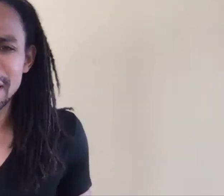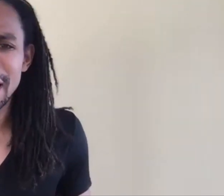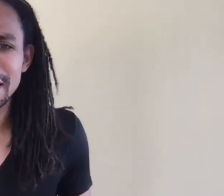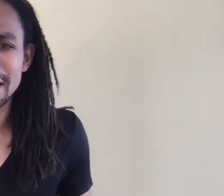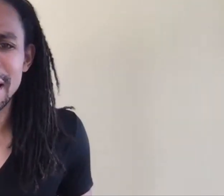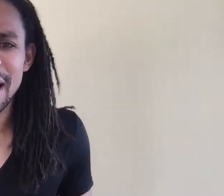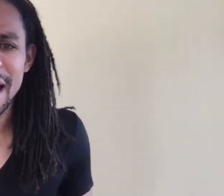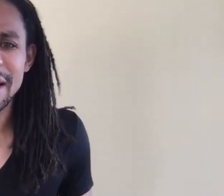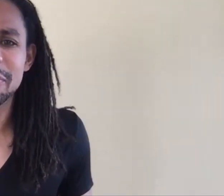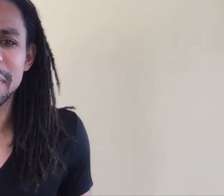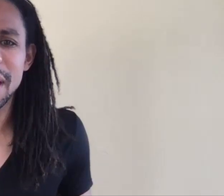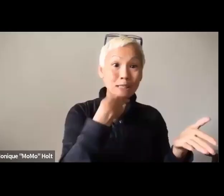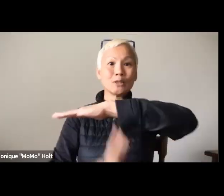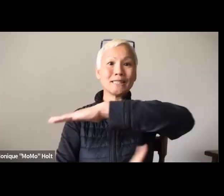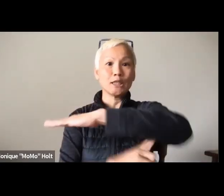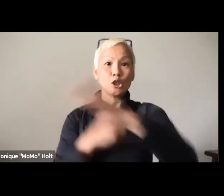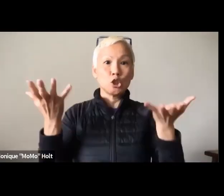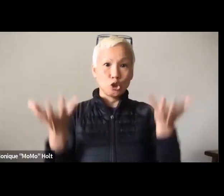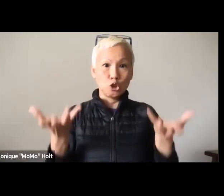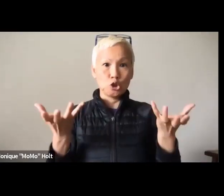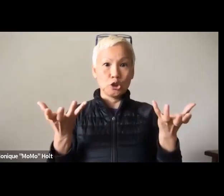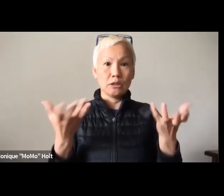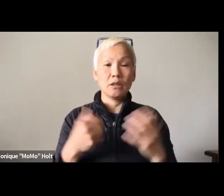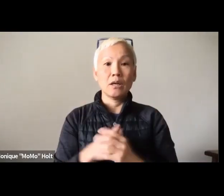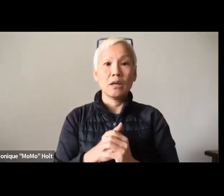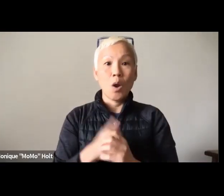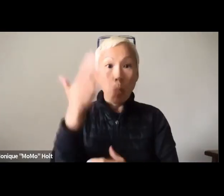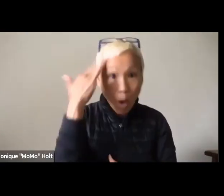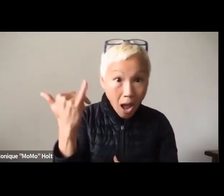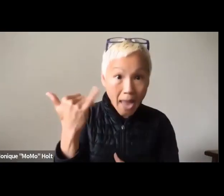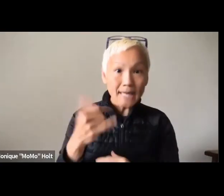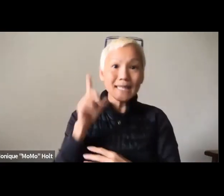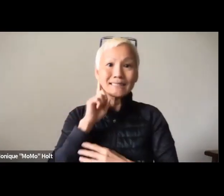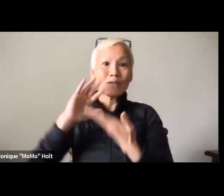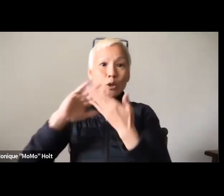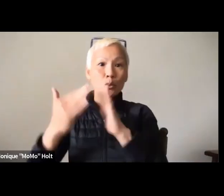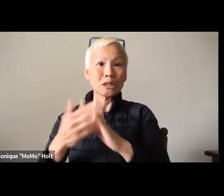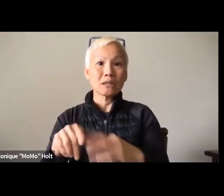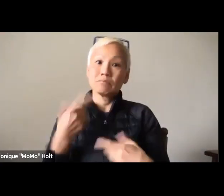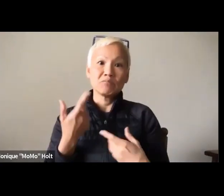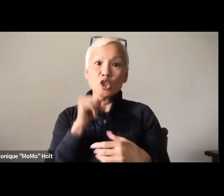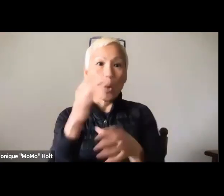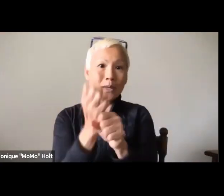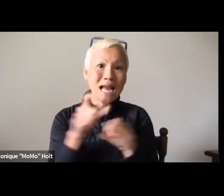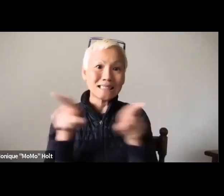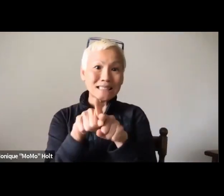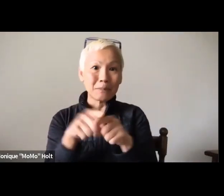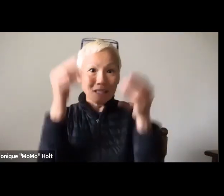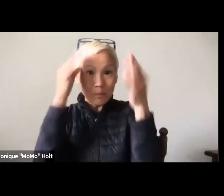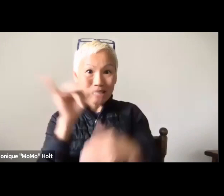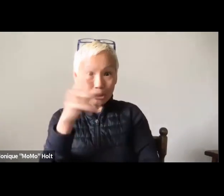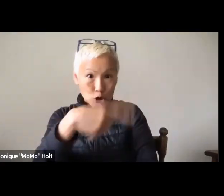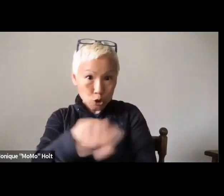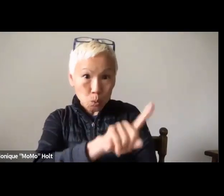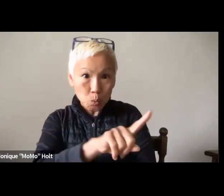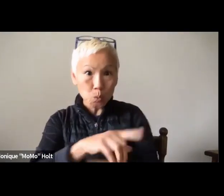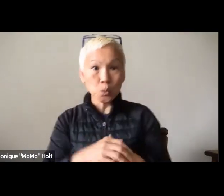And I realize that I have become part of a bridge between these two worlds because in the Deaf community,